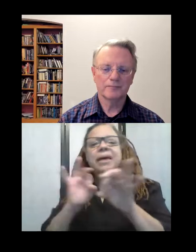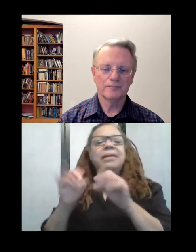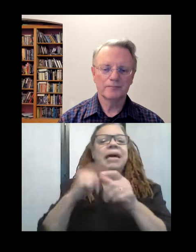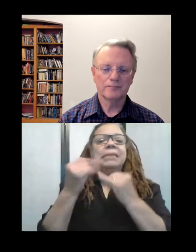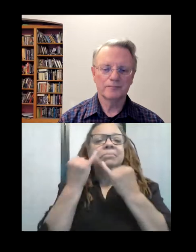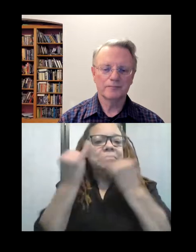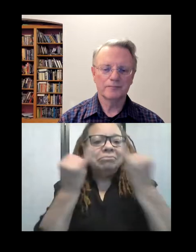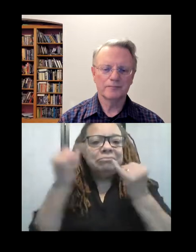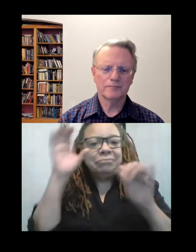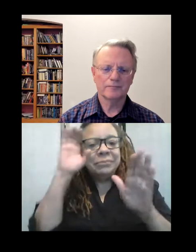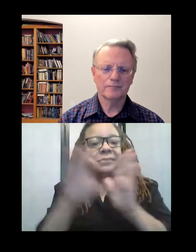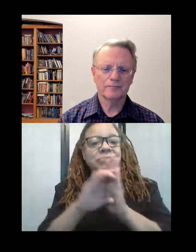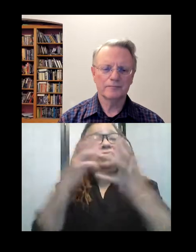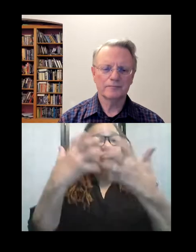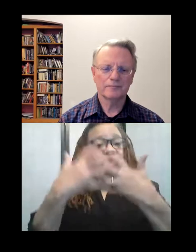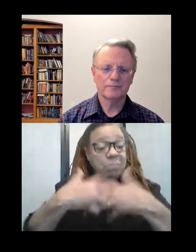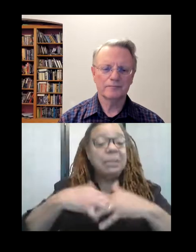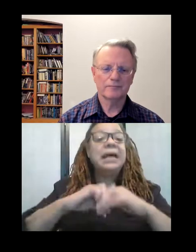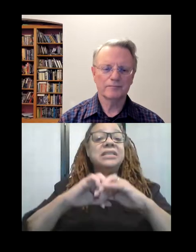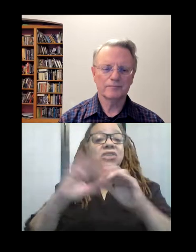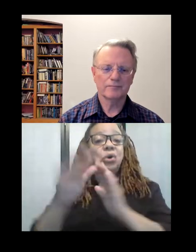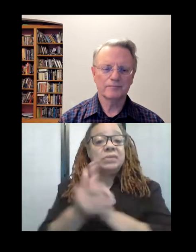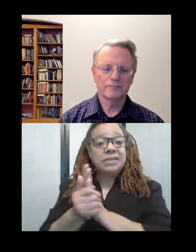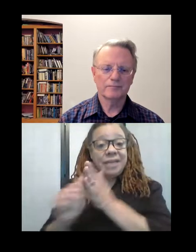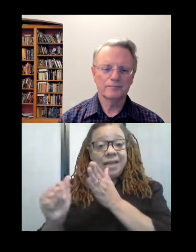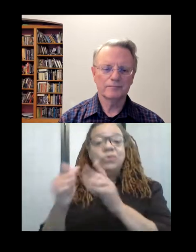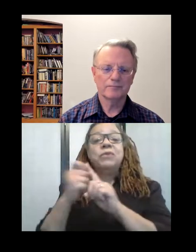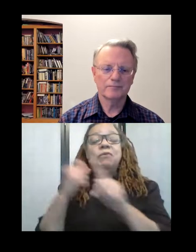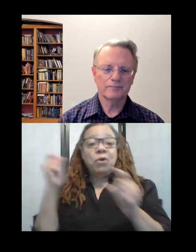Trisha blends in her graphic skills from screen printing, and knowledge of